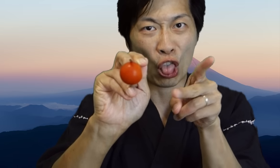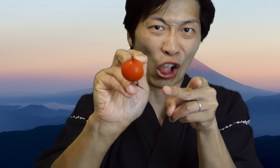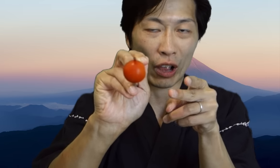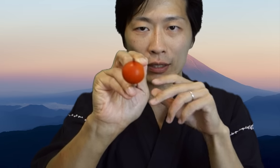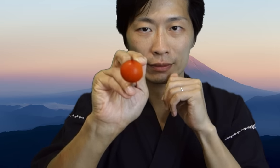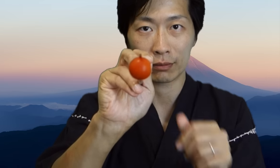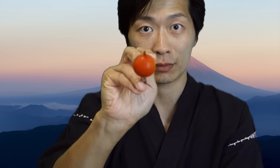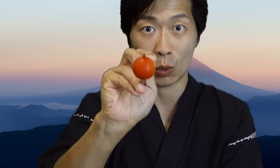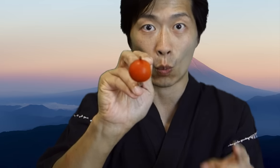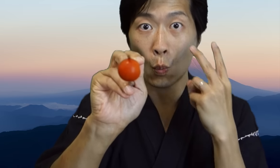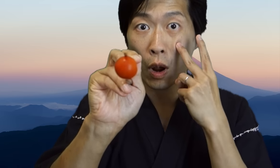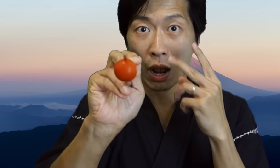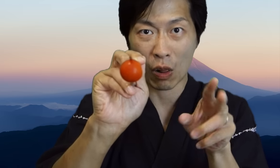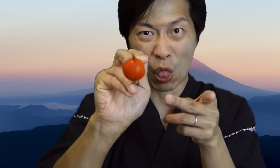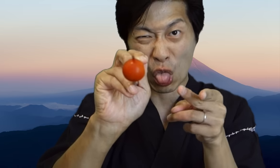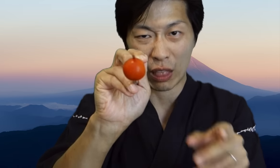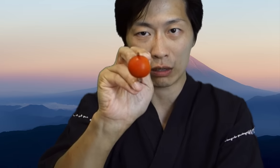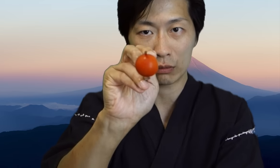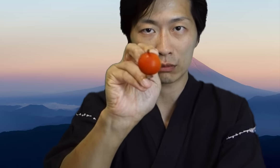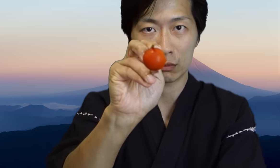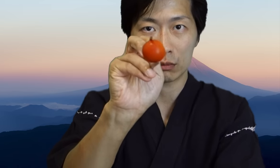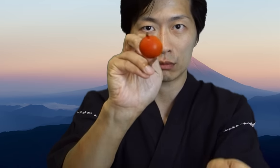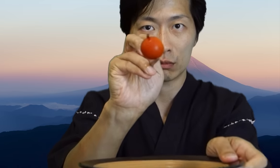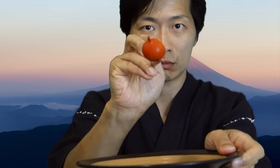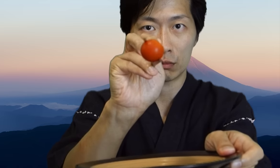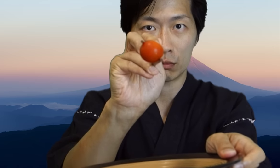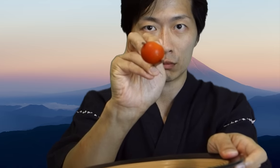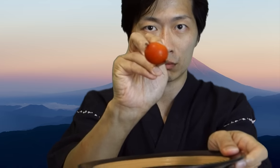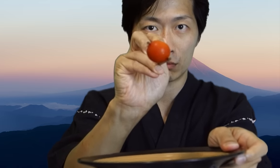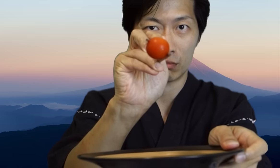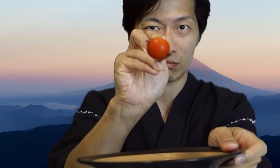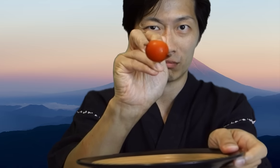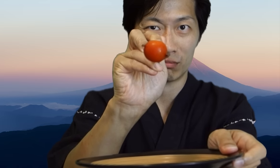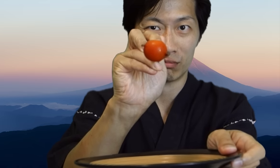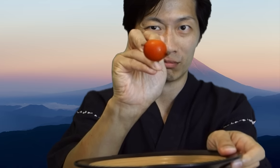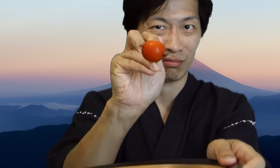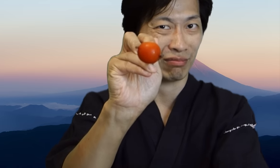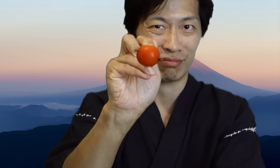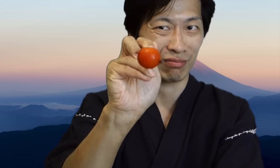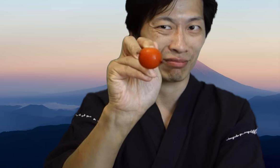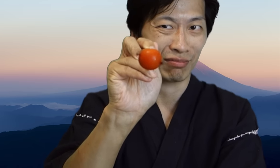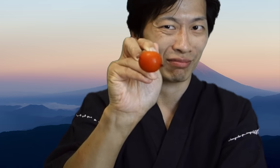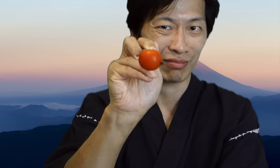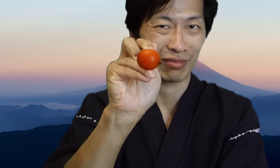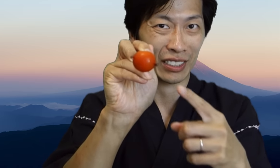the bottom you don't want your chopsticks to twist like this...